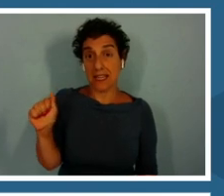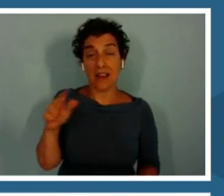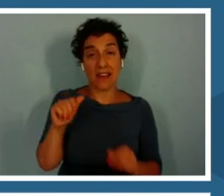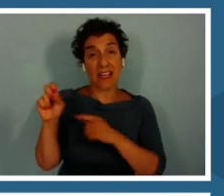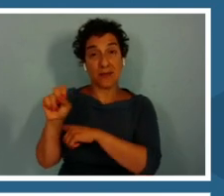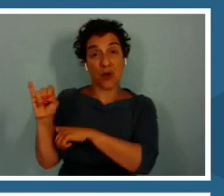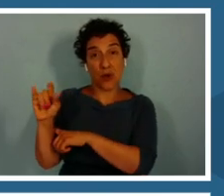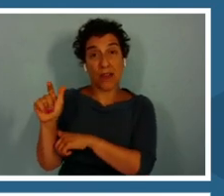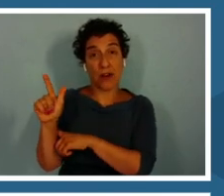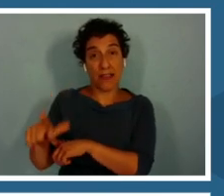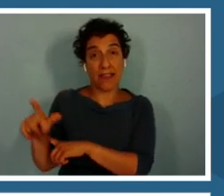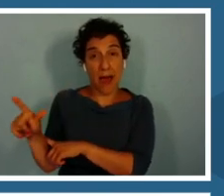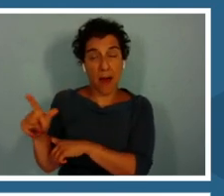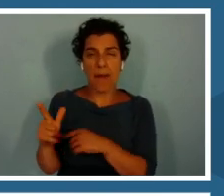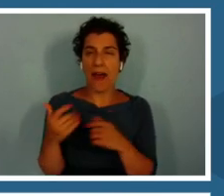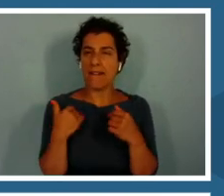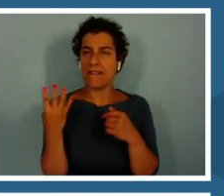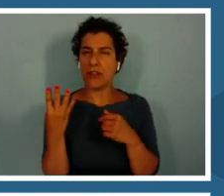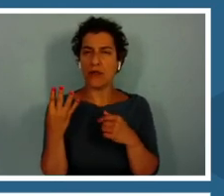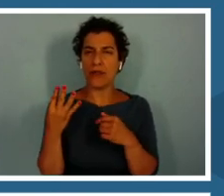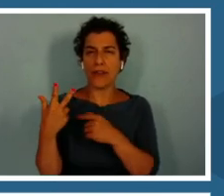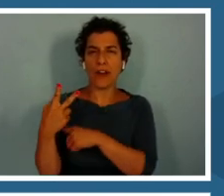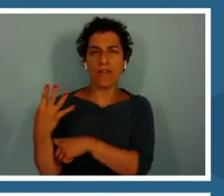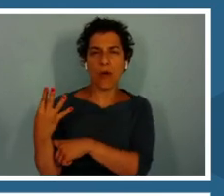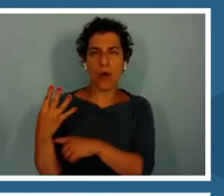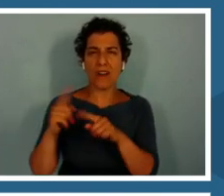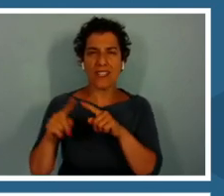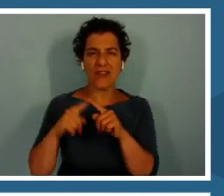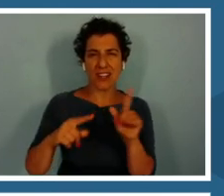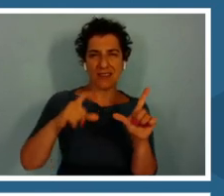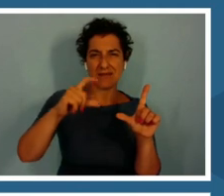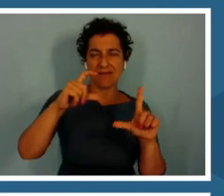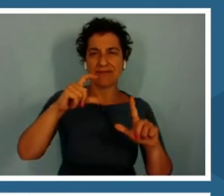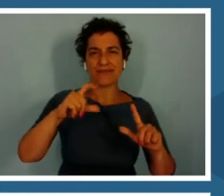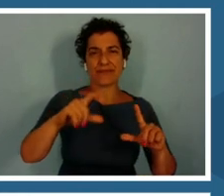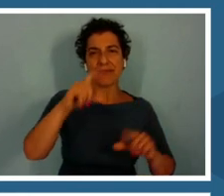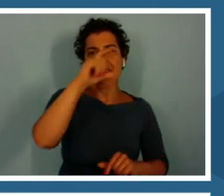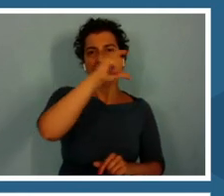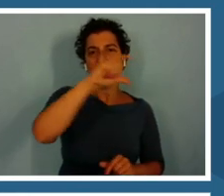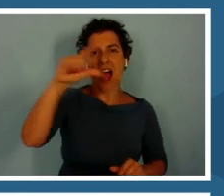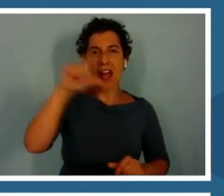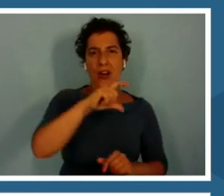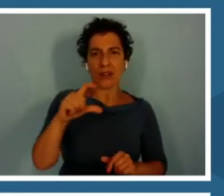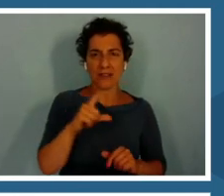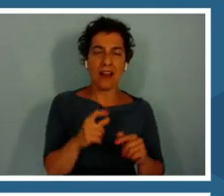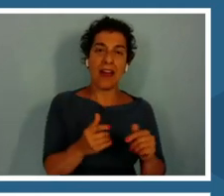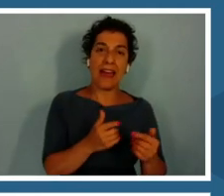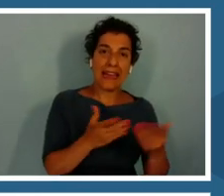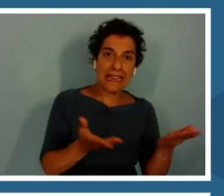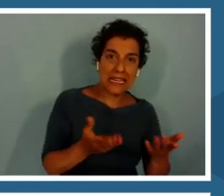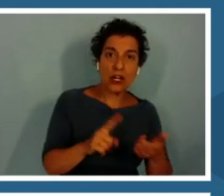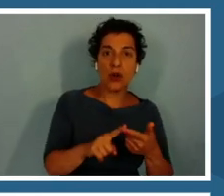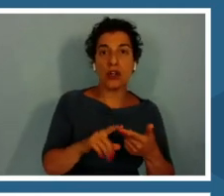three or four tiles of hard here do this do that here are things that other people have